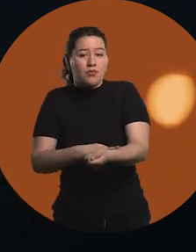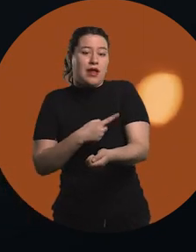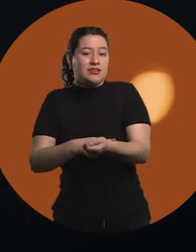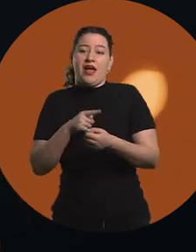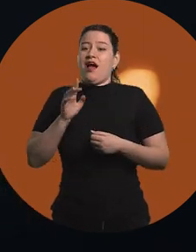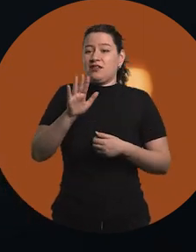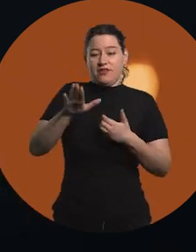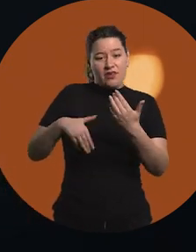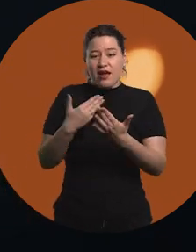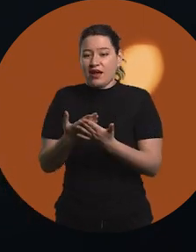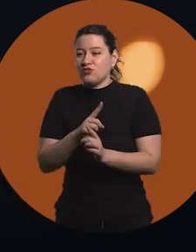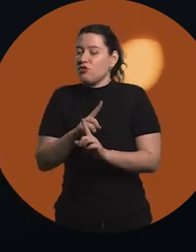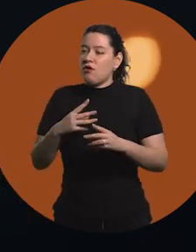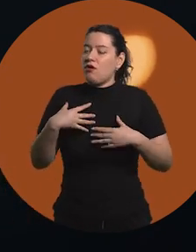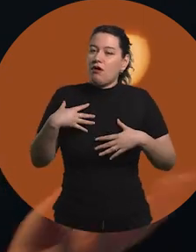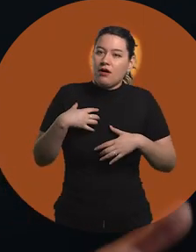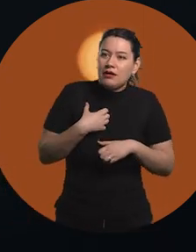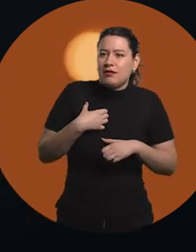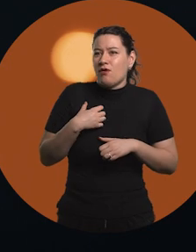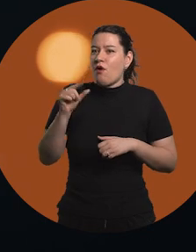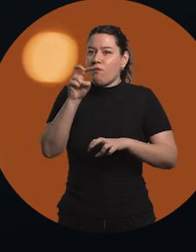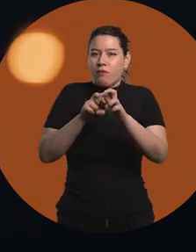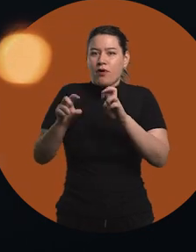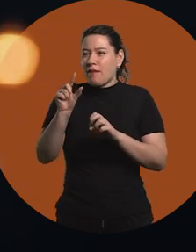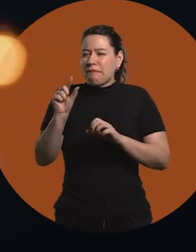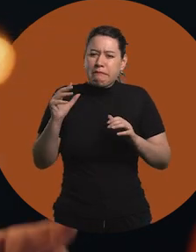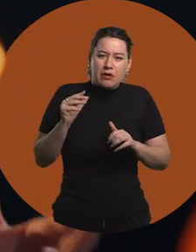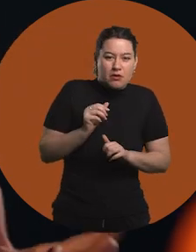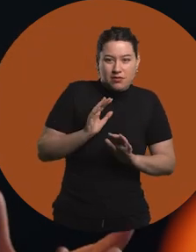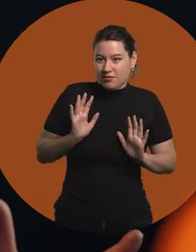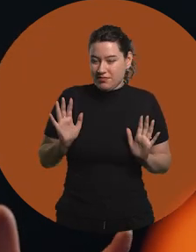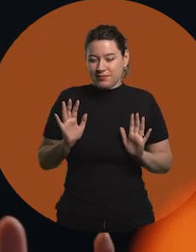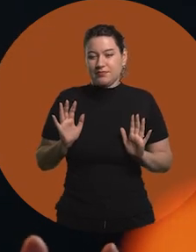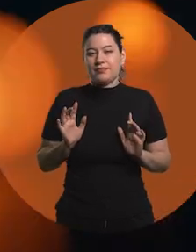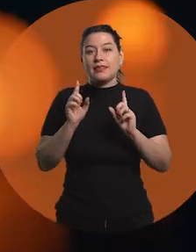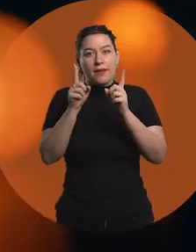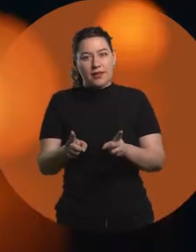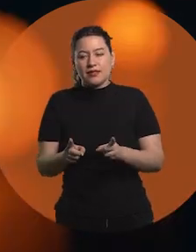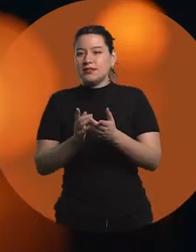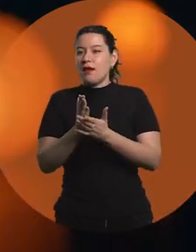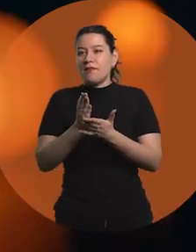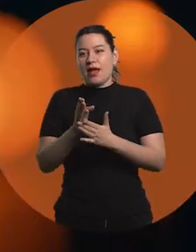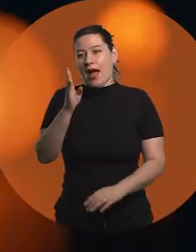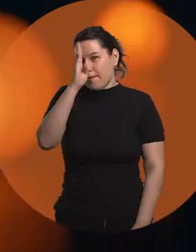You have to get used to the fact that it is like that and try to let it affect you as little as possible. Then there's the issue of